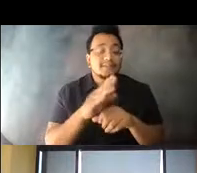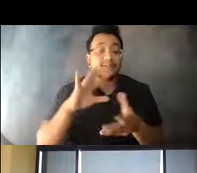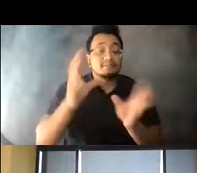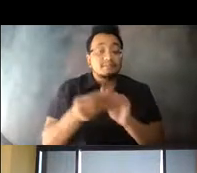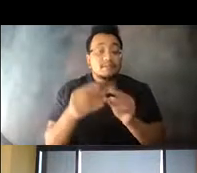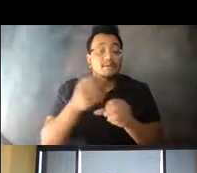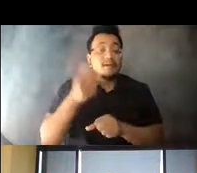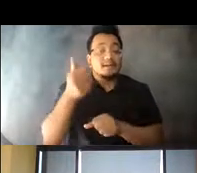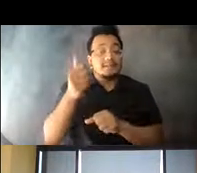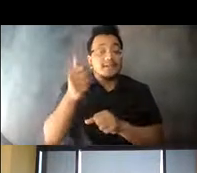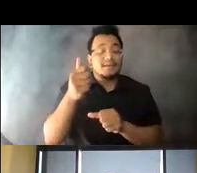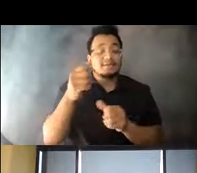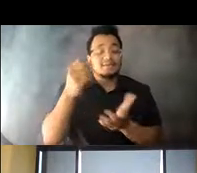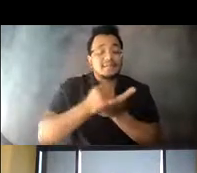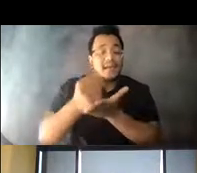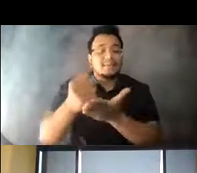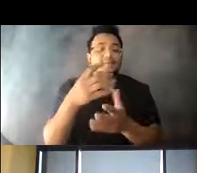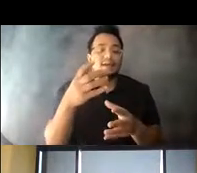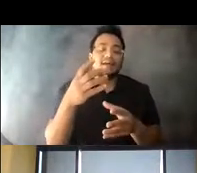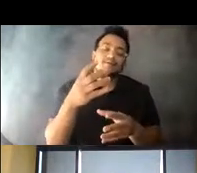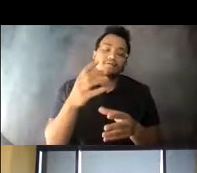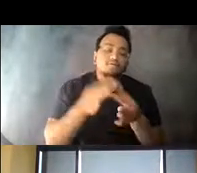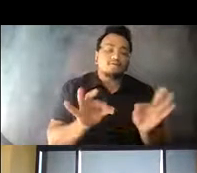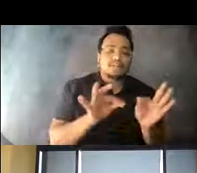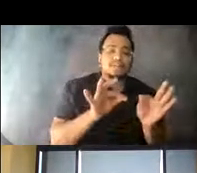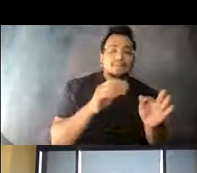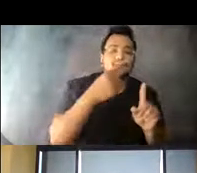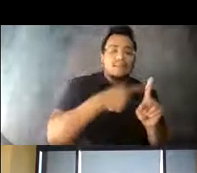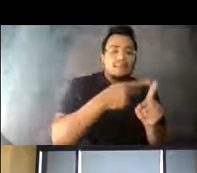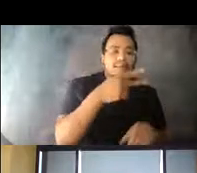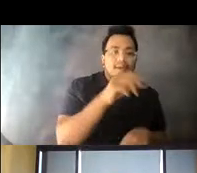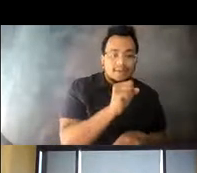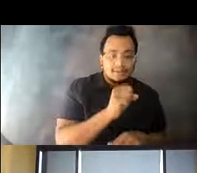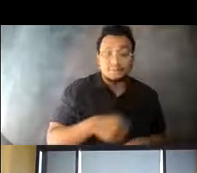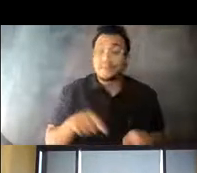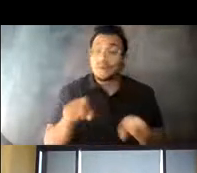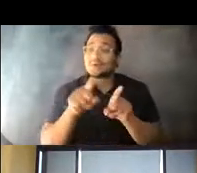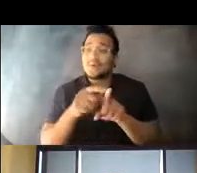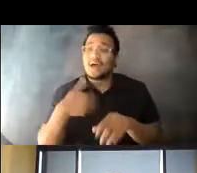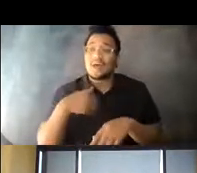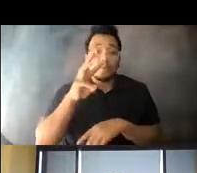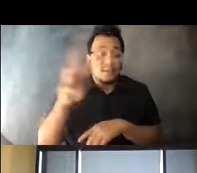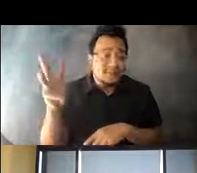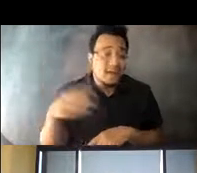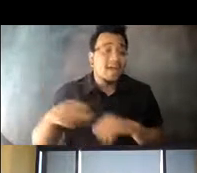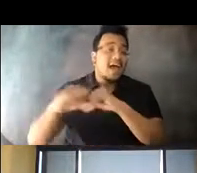14:43:16 free monthly pass. 14:43:22 This was supported by a dedicated website, significant advertising, and support from our board of directors.